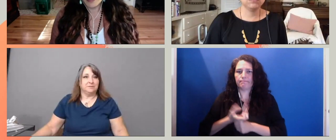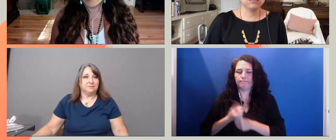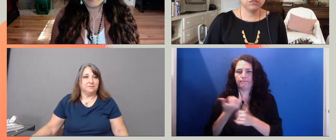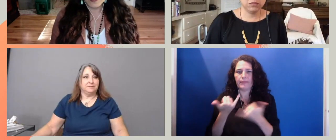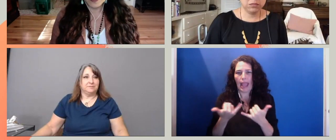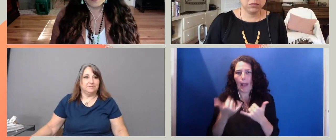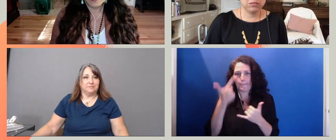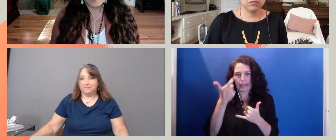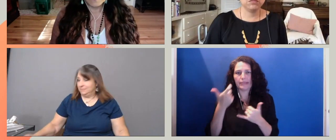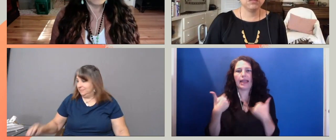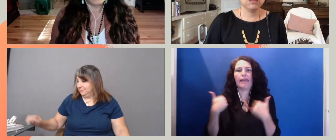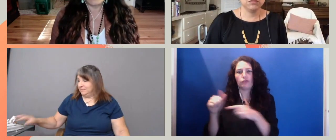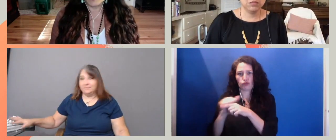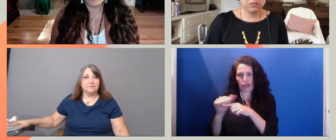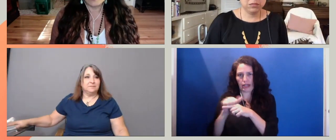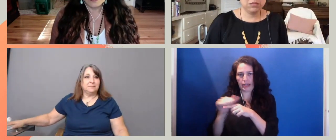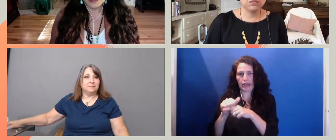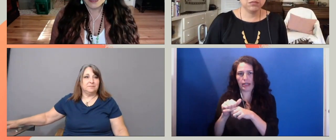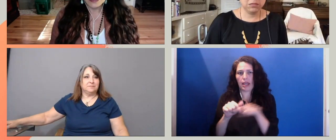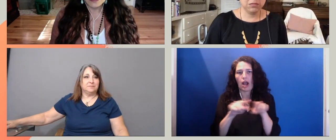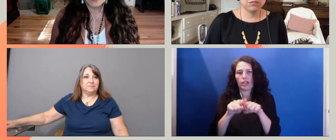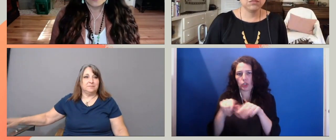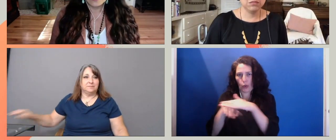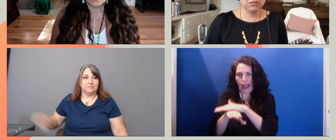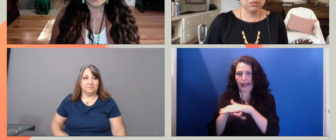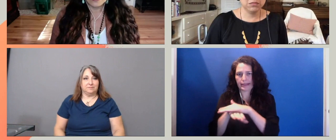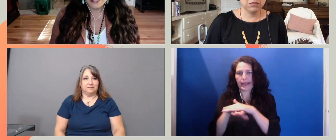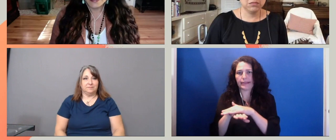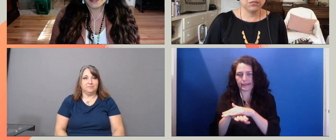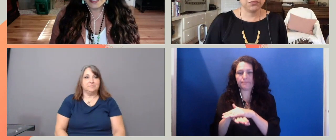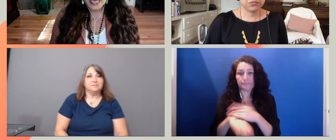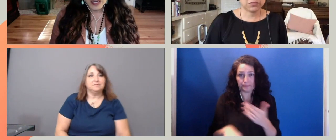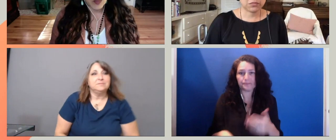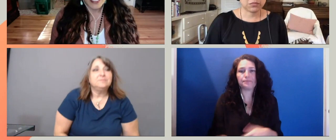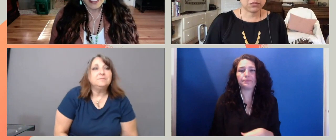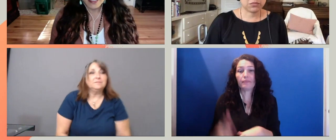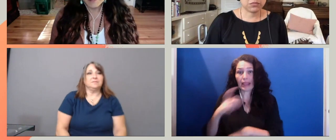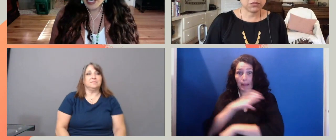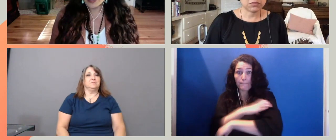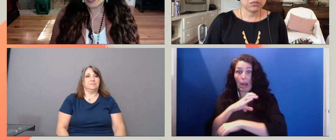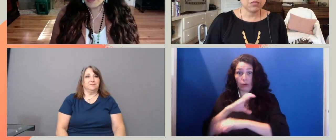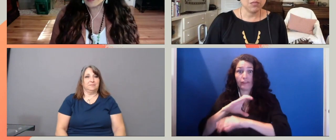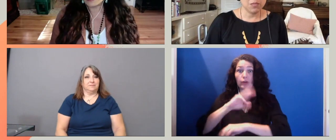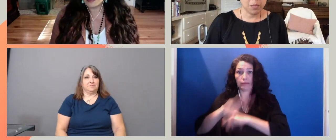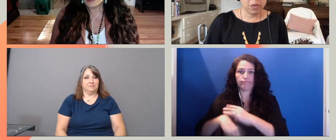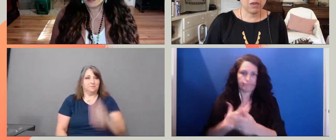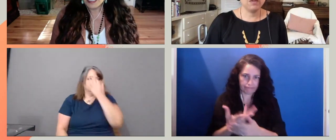powerful field in the world that can create images of us